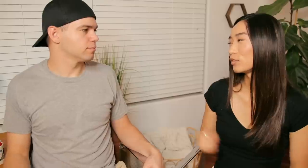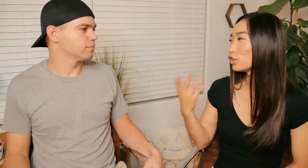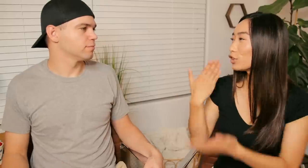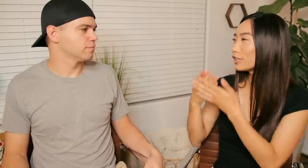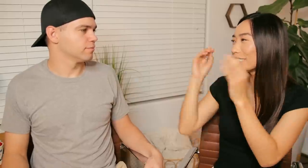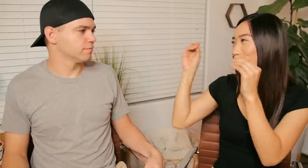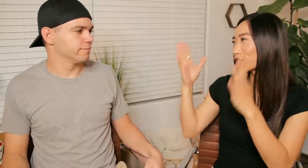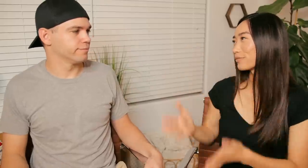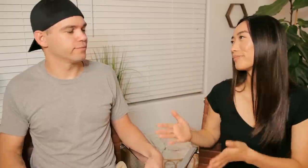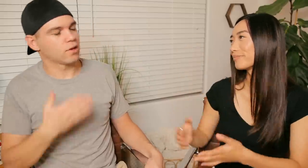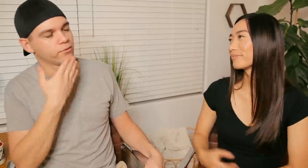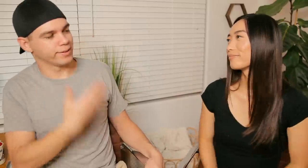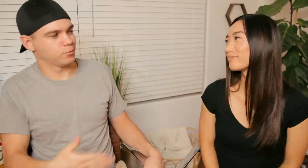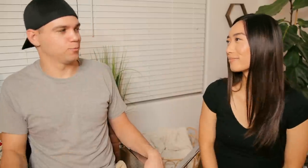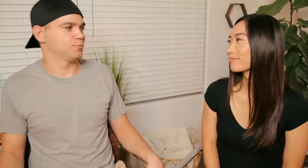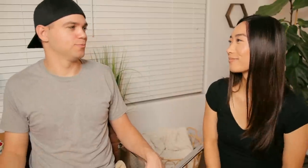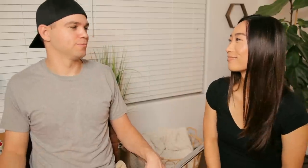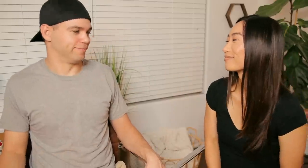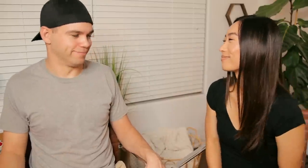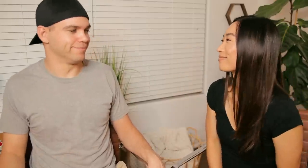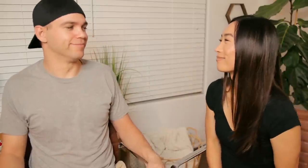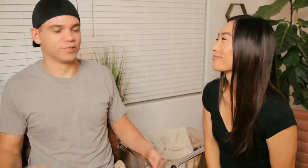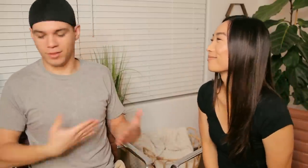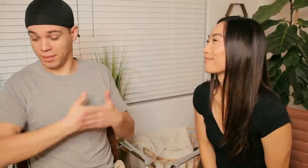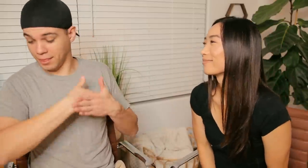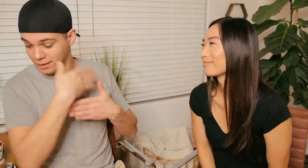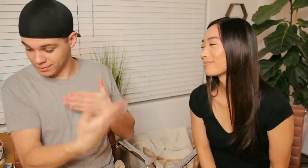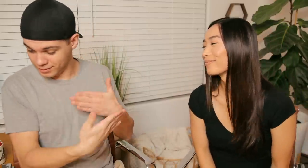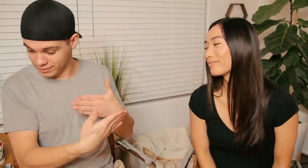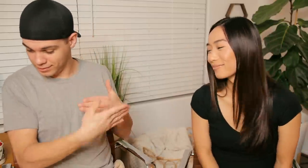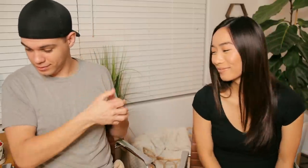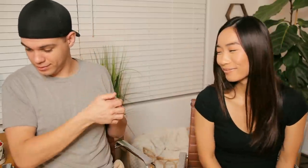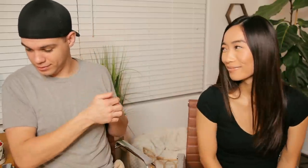E: You're a good teacher R: oh thank you Next